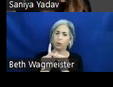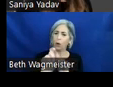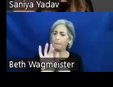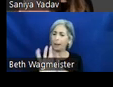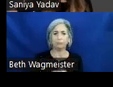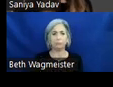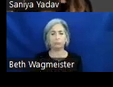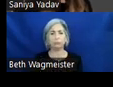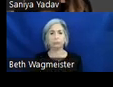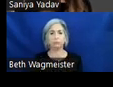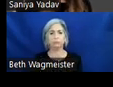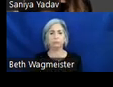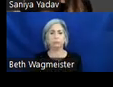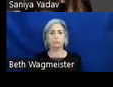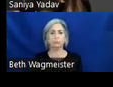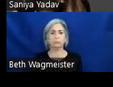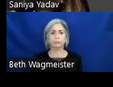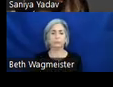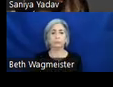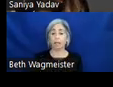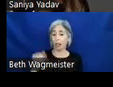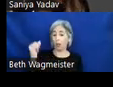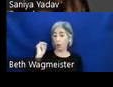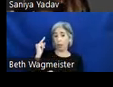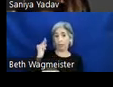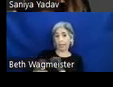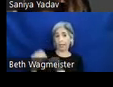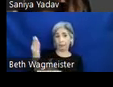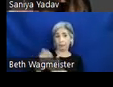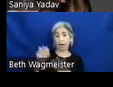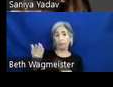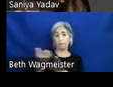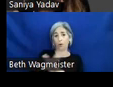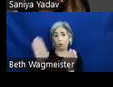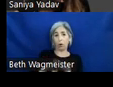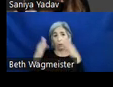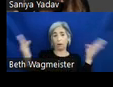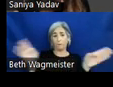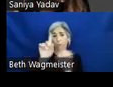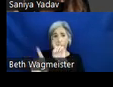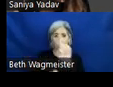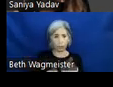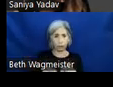So one last thing before we sign off and open up for questions. Successful product experience,